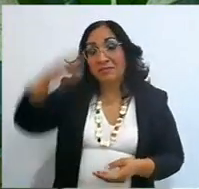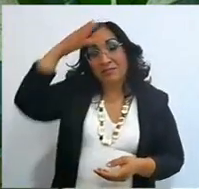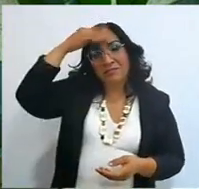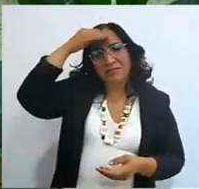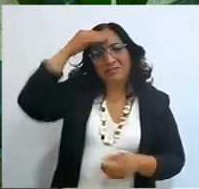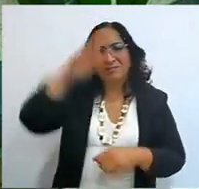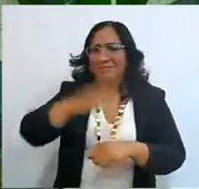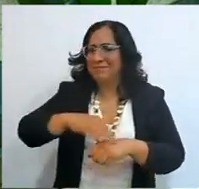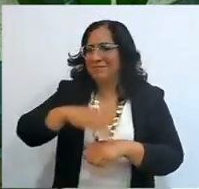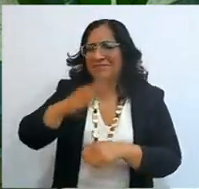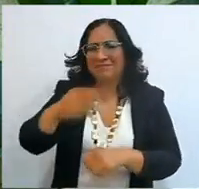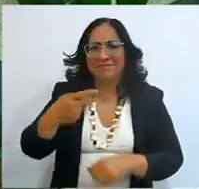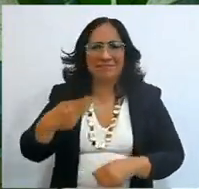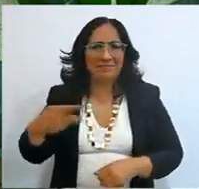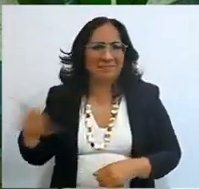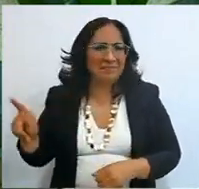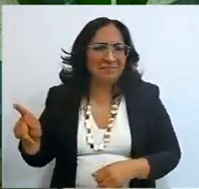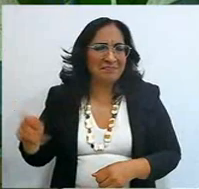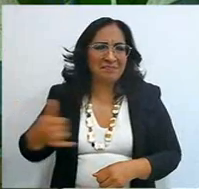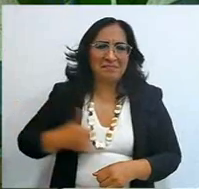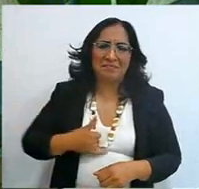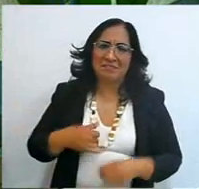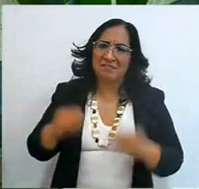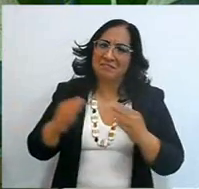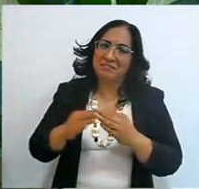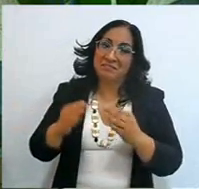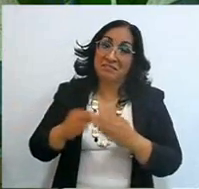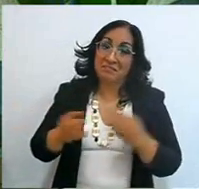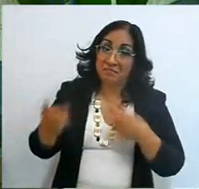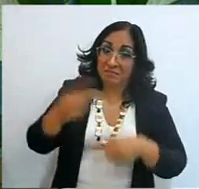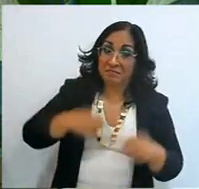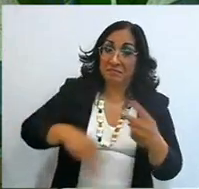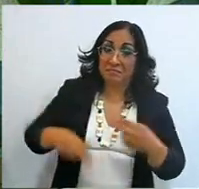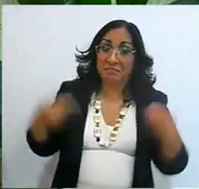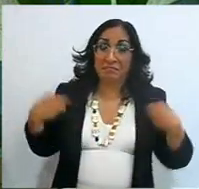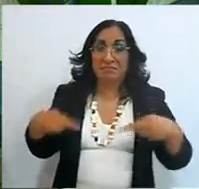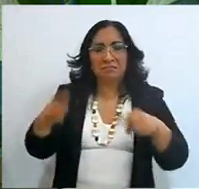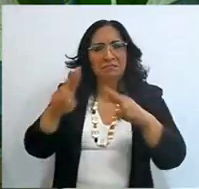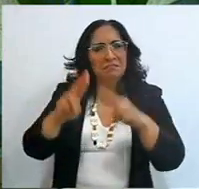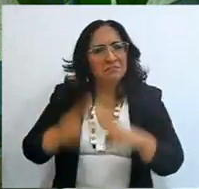and I had a teacher who, once a week, secretly, would give me the Word of God,